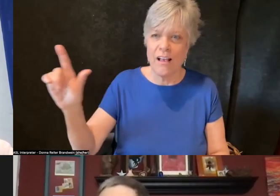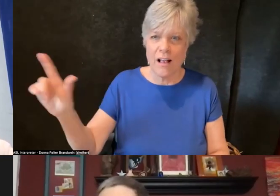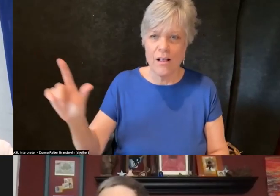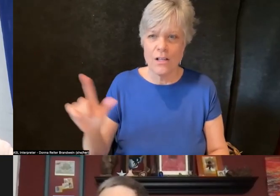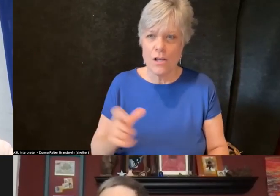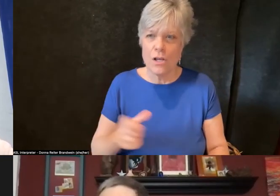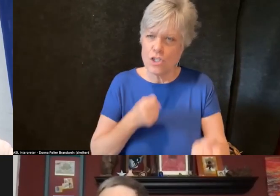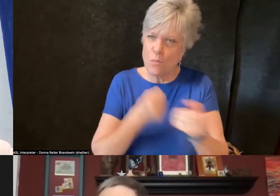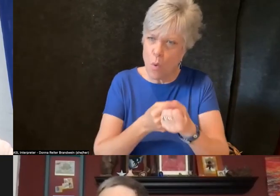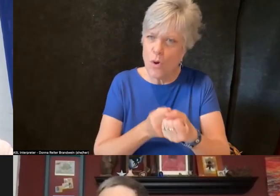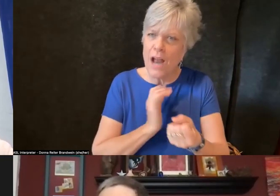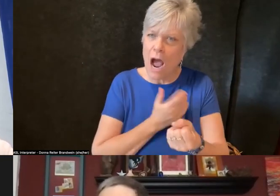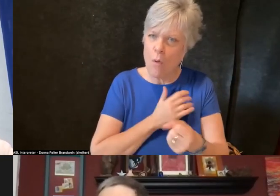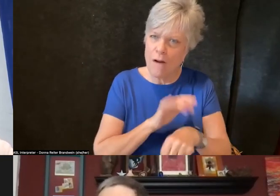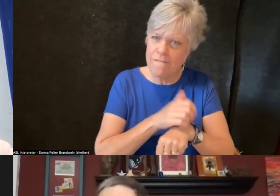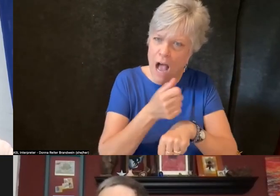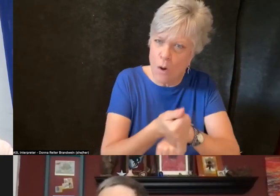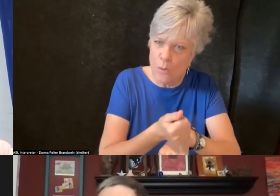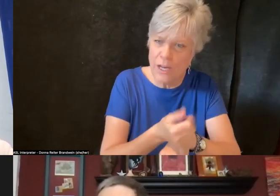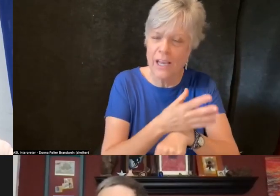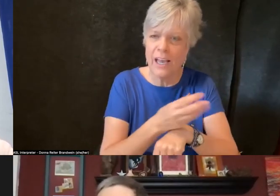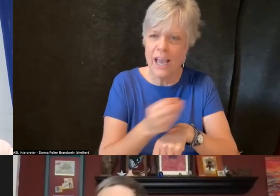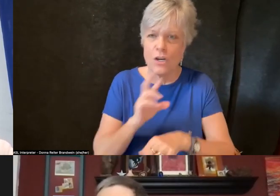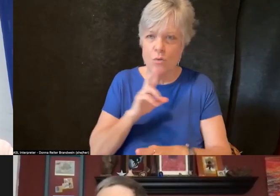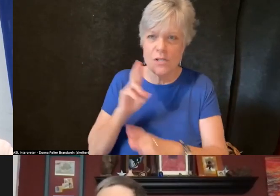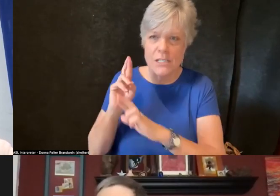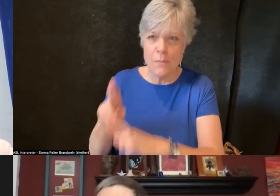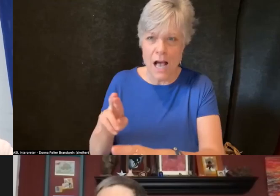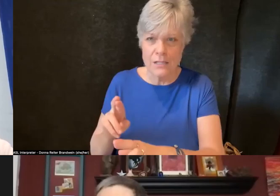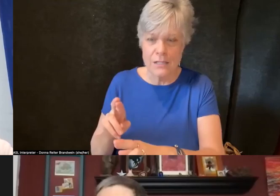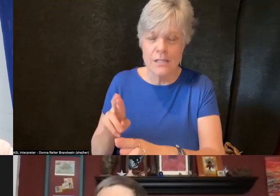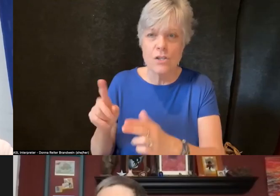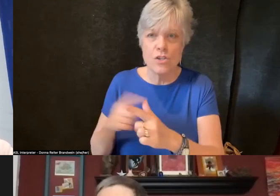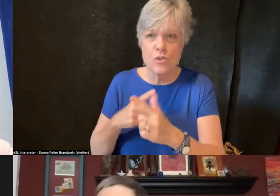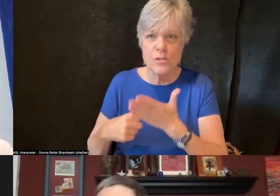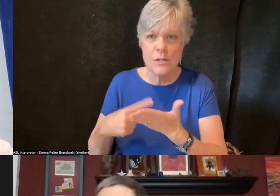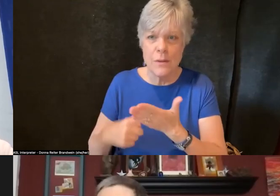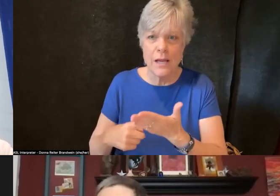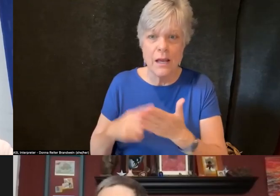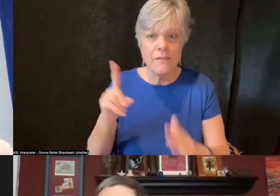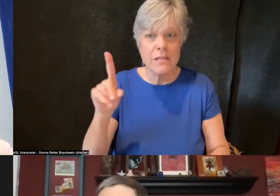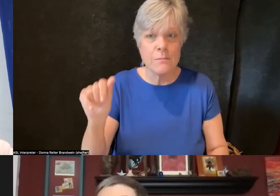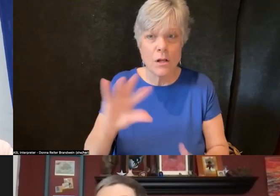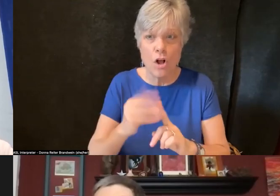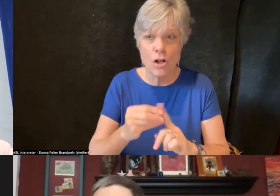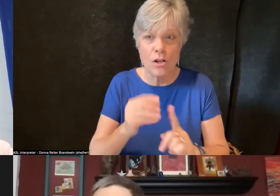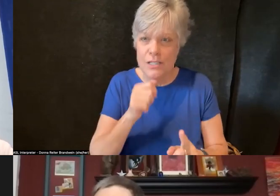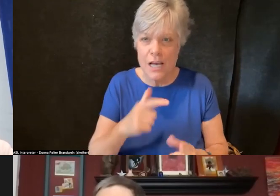to our initial debates about this was, quote, "If disability culture doesn't exist, then it should."